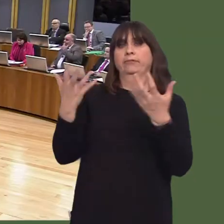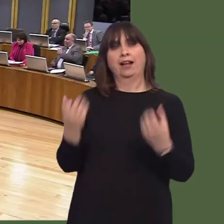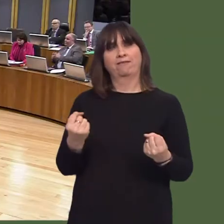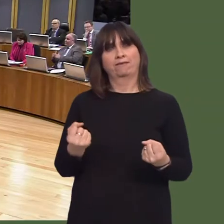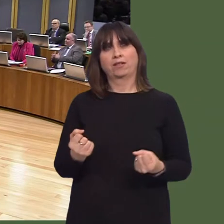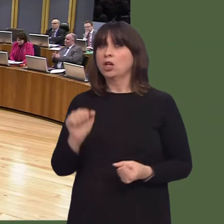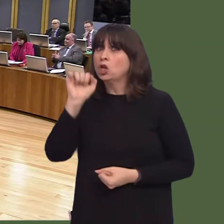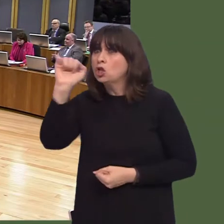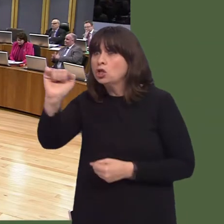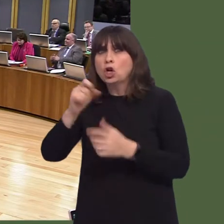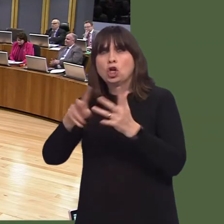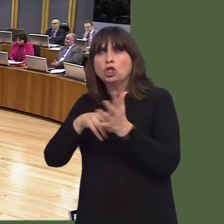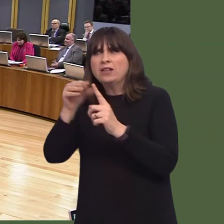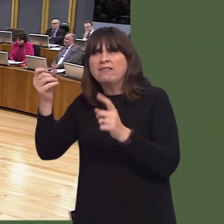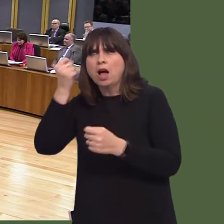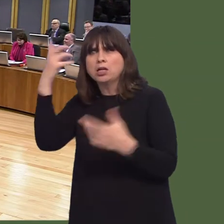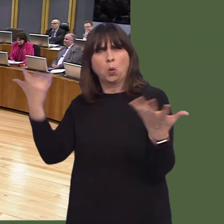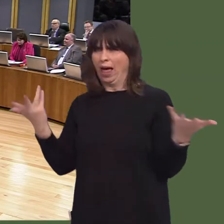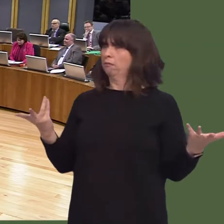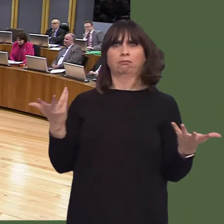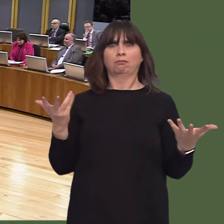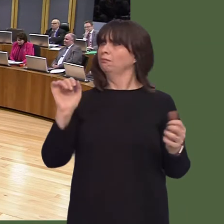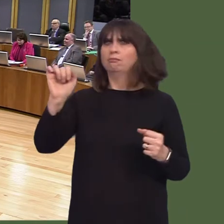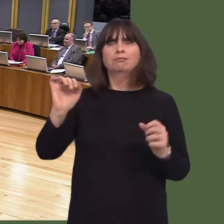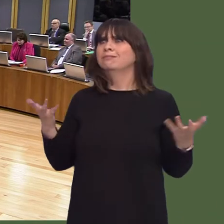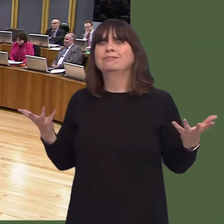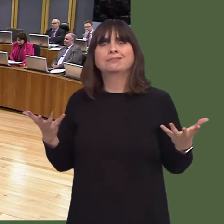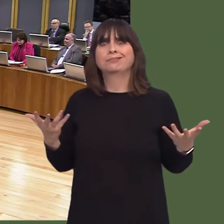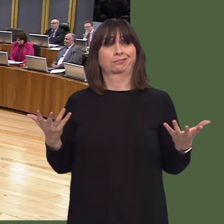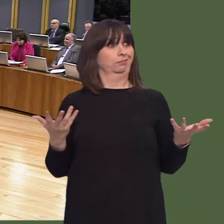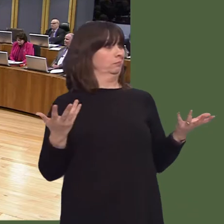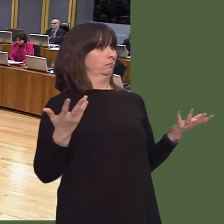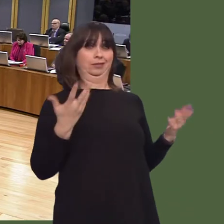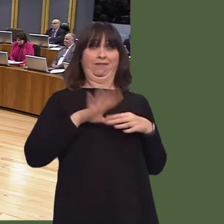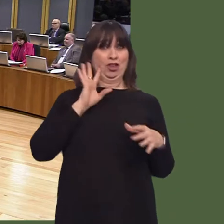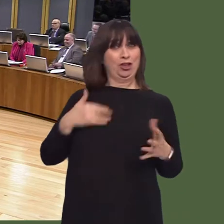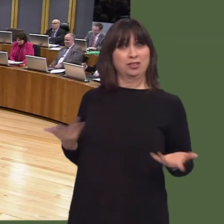On a balanced share, it would be over 6 per cent, but that's not what we get.